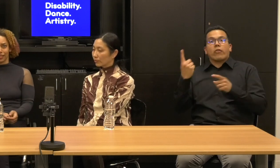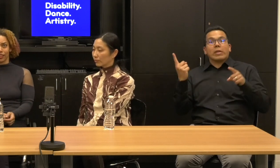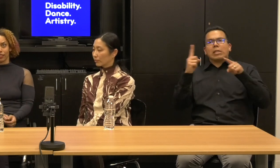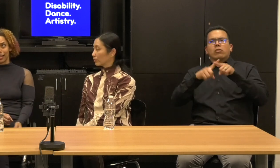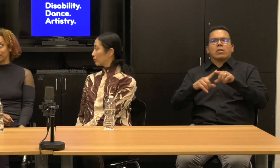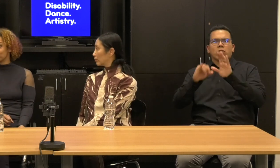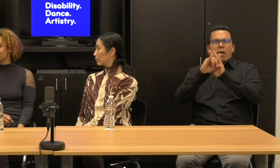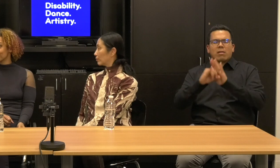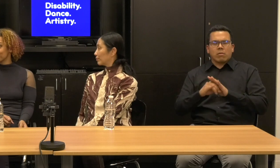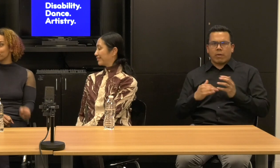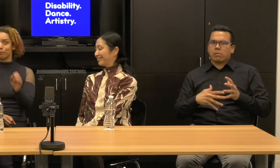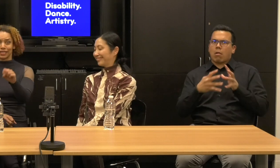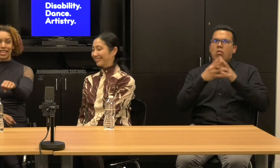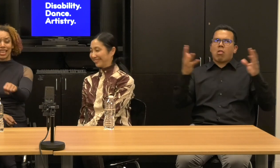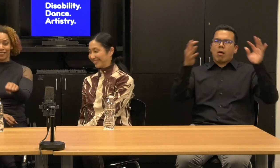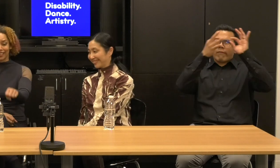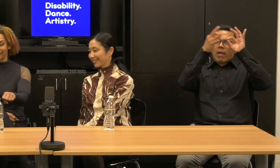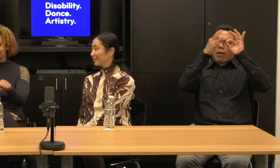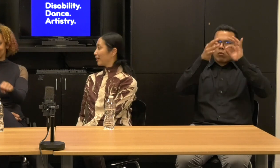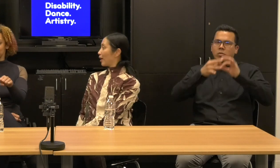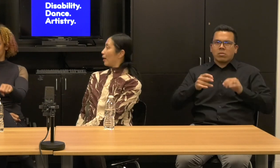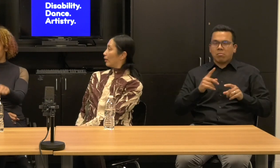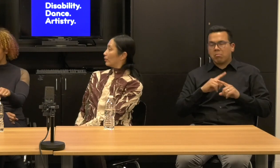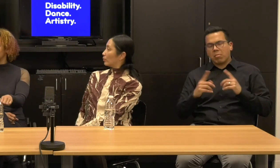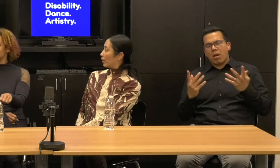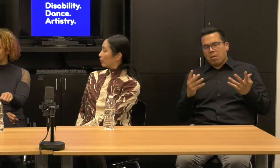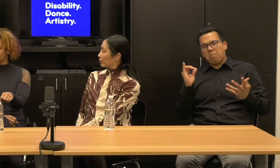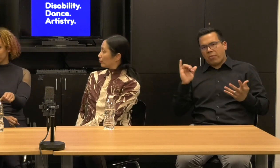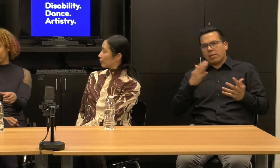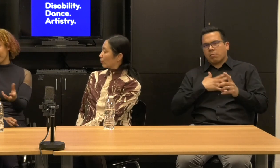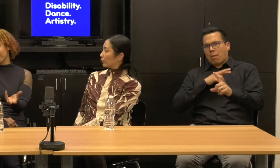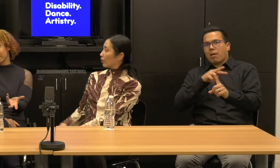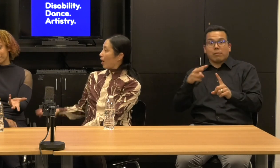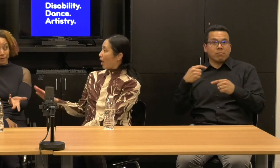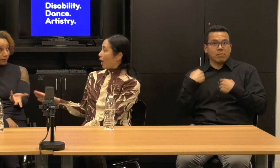That's a lot of language, but that's how, that's what I'm working with. Kevin: That's fabulous.